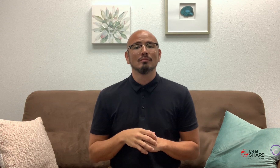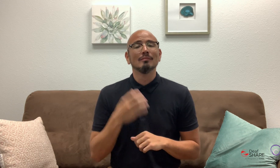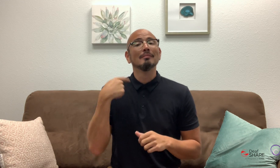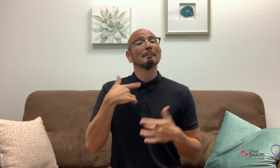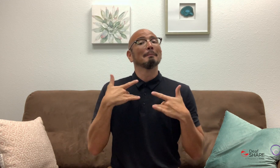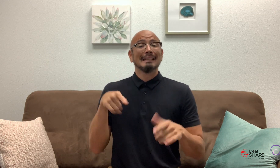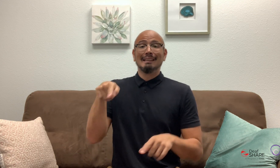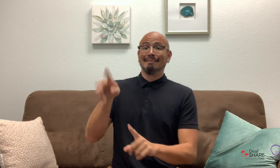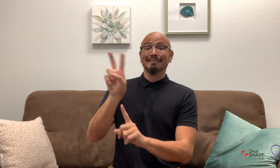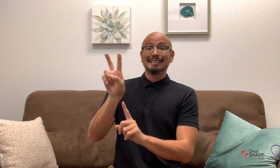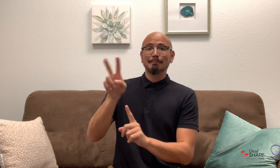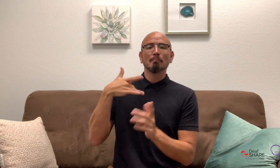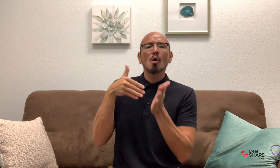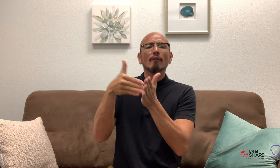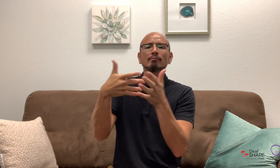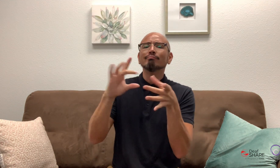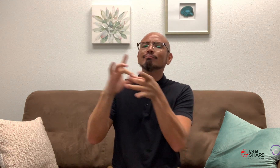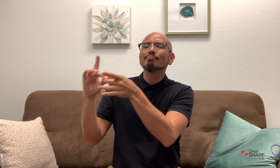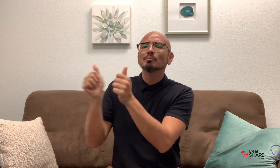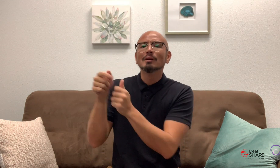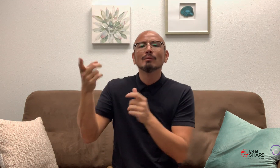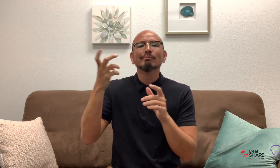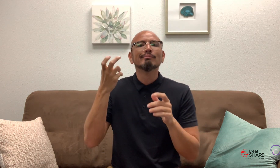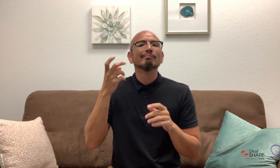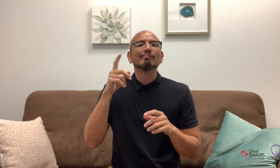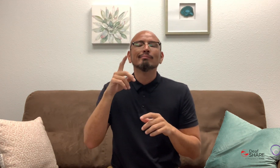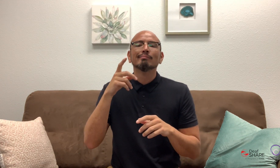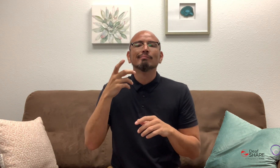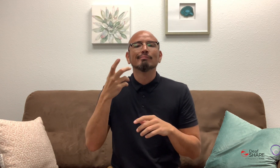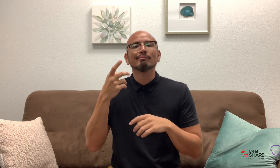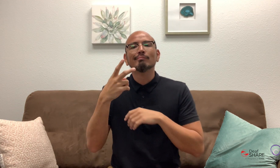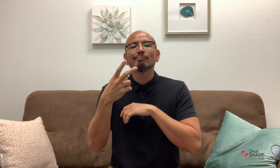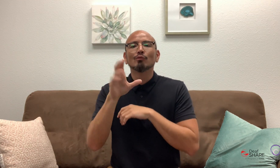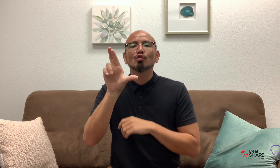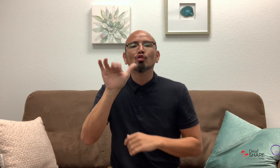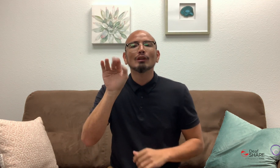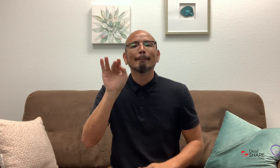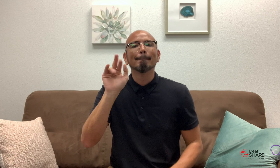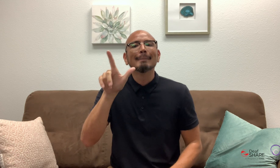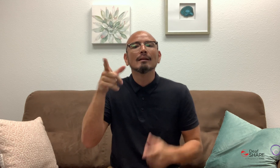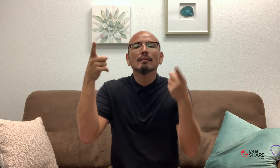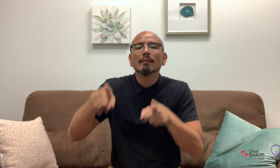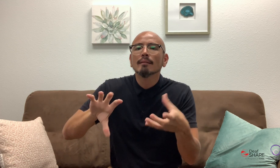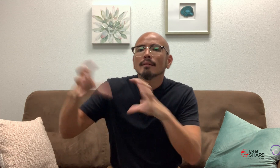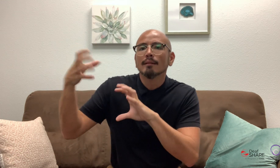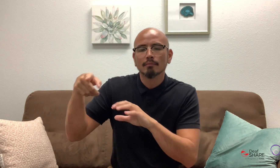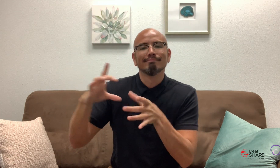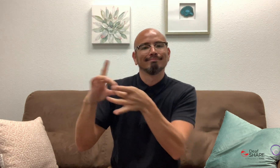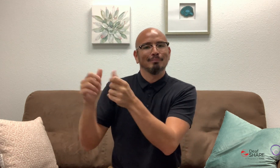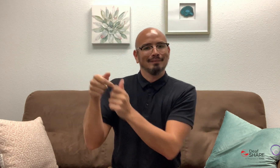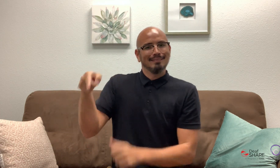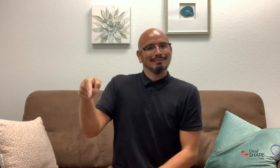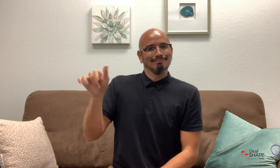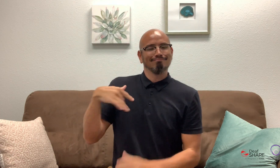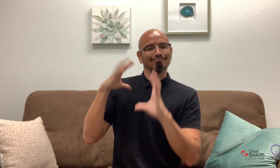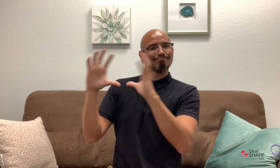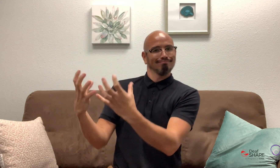"Victim" is more commonly used for criminal justice-related situations.